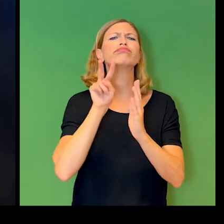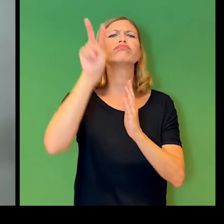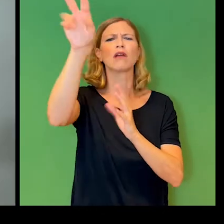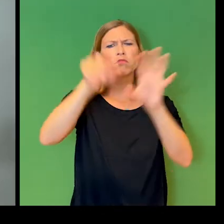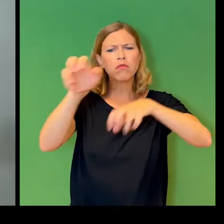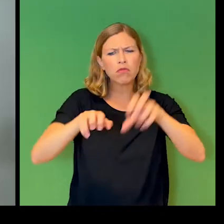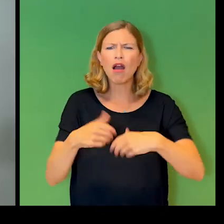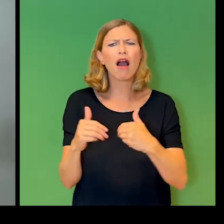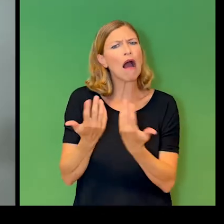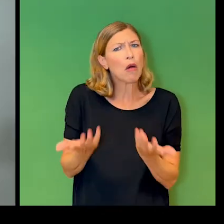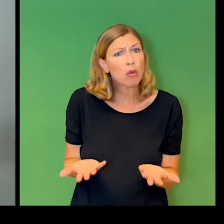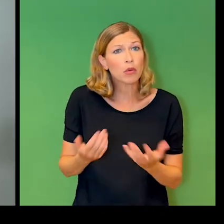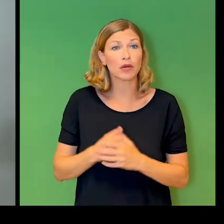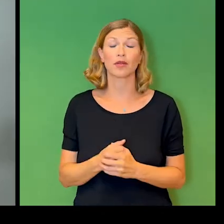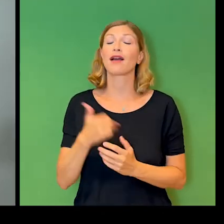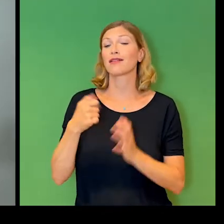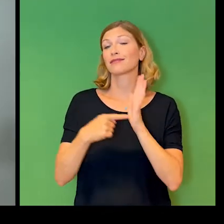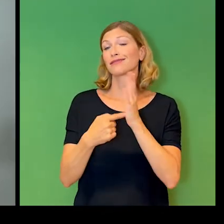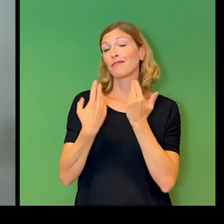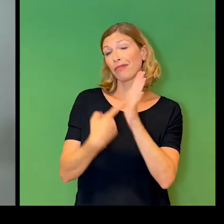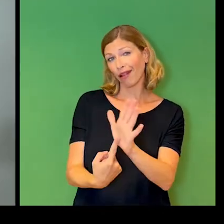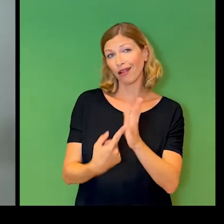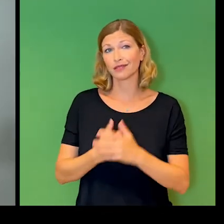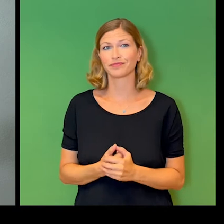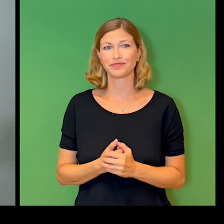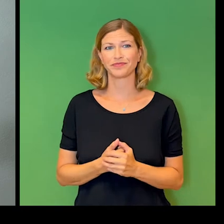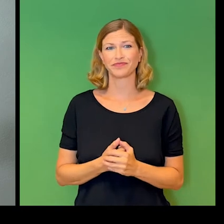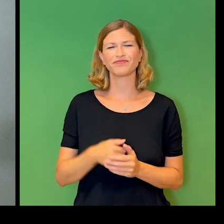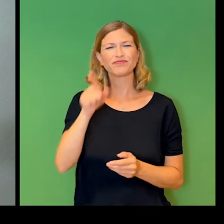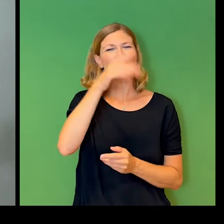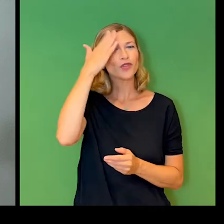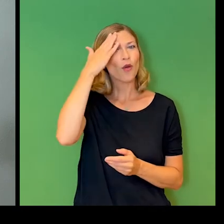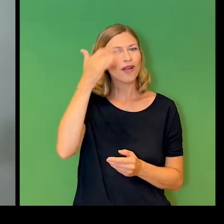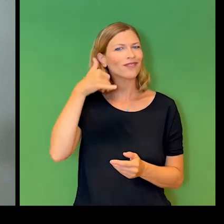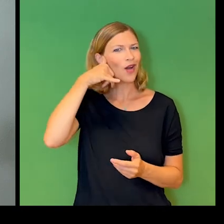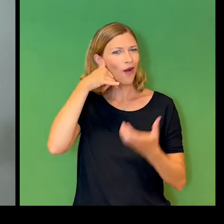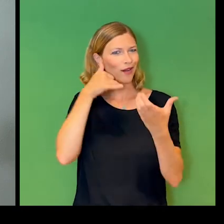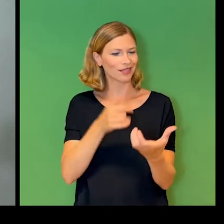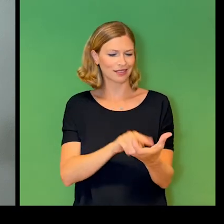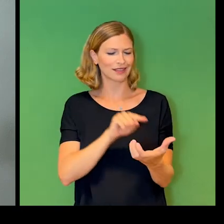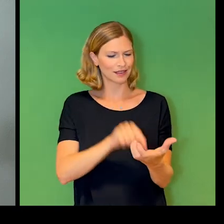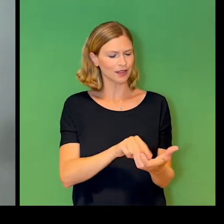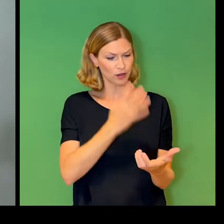A good example is facial recognition. So many of us are using our faces to unlock our smartphones